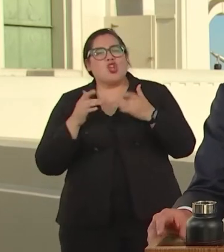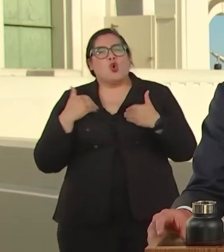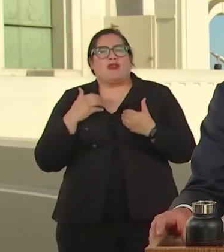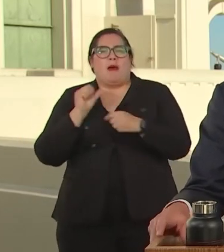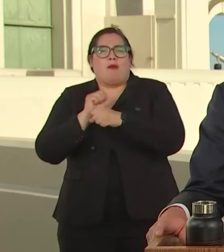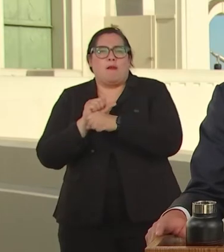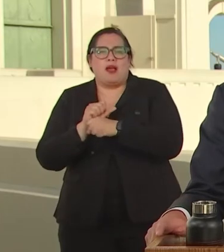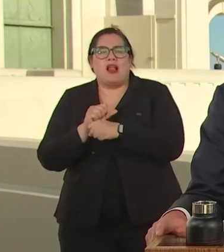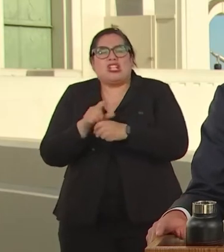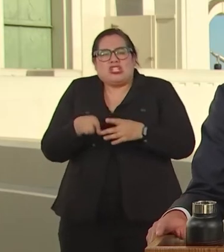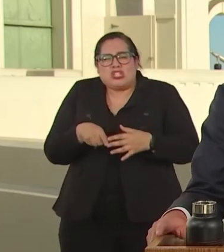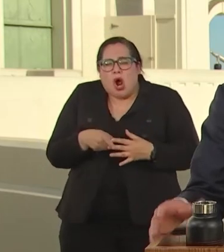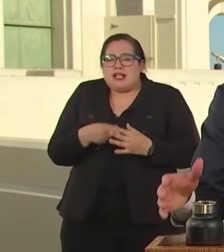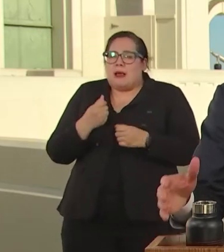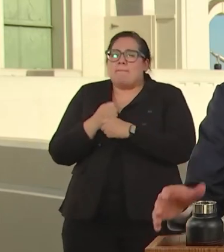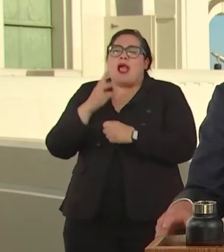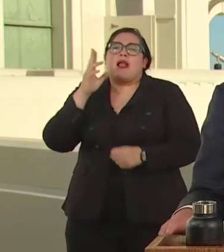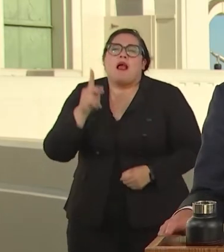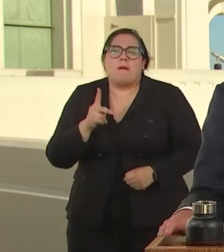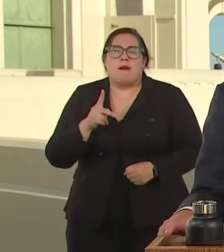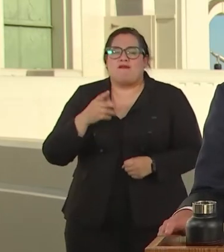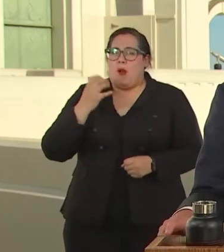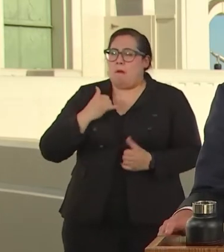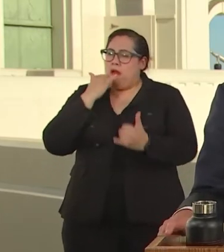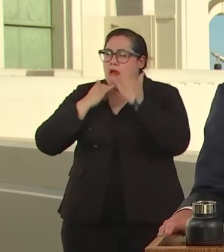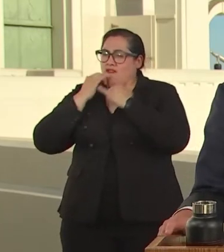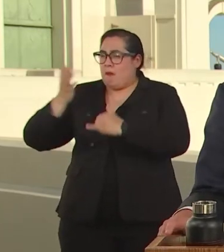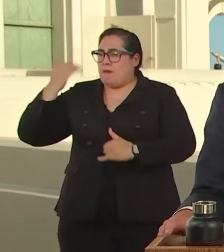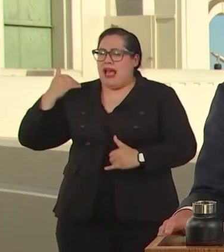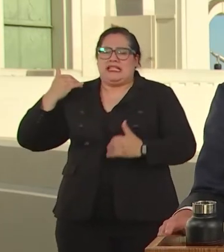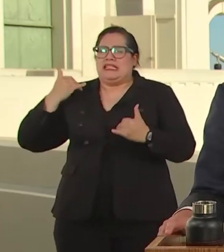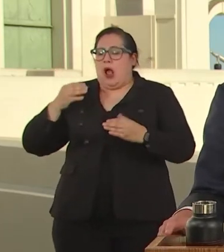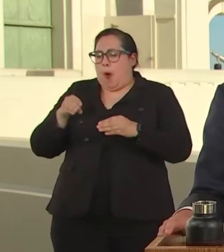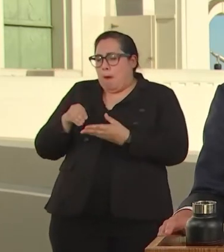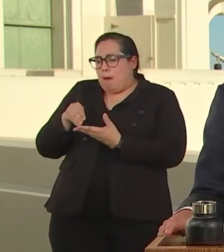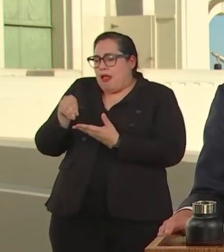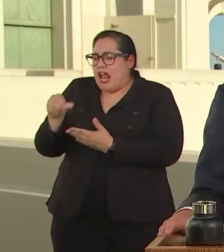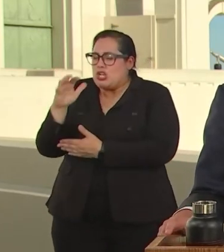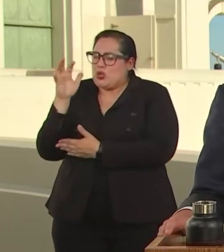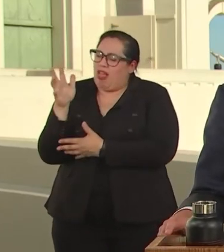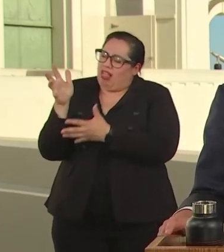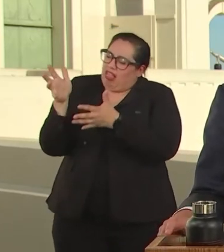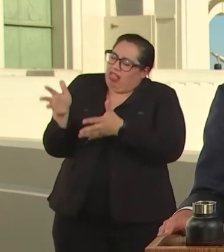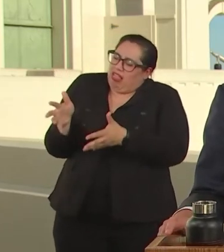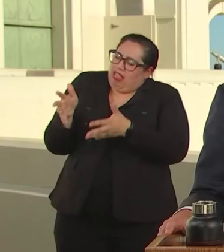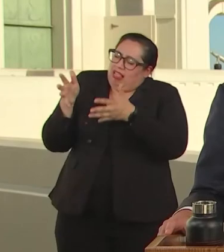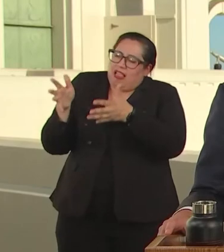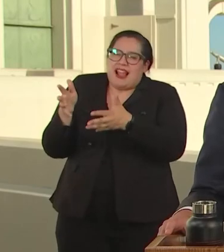OF THE PAST OF NEIGHBORHOOD THAT HAVE BEEN LEFT TOO LONG TO BAKE THE SUN.